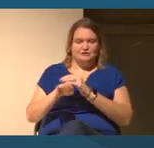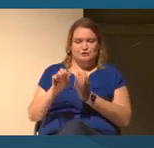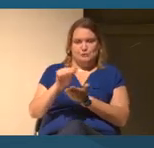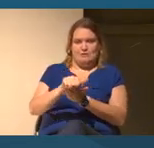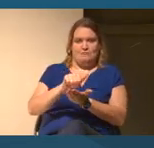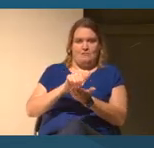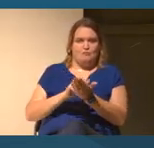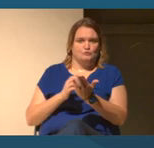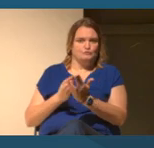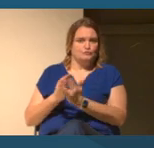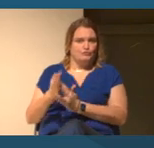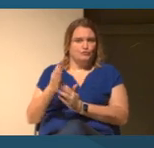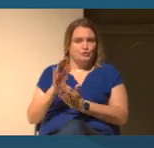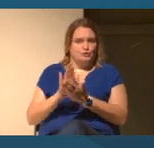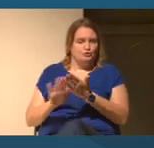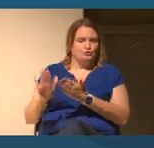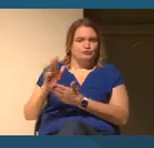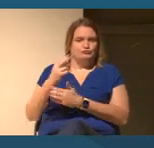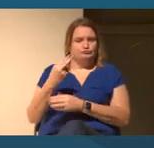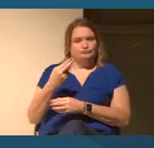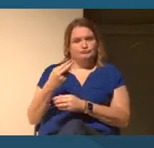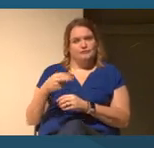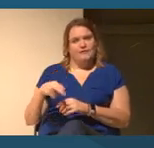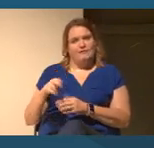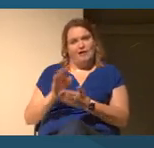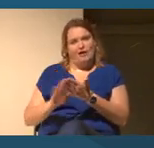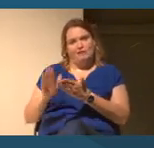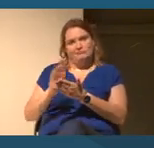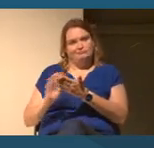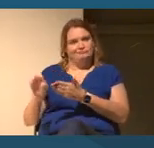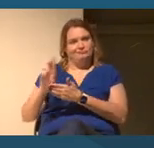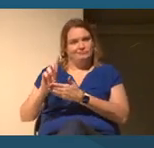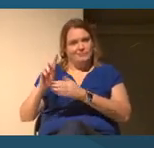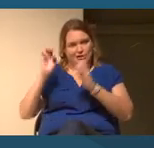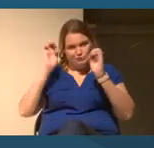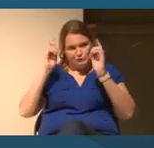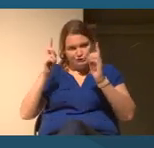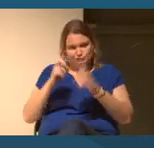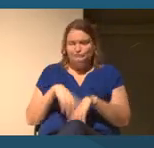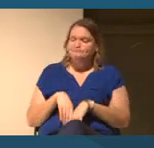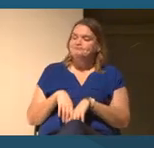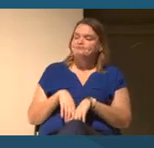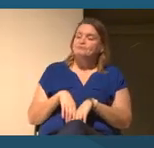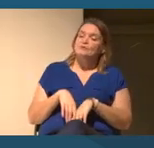So today, growing out of that shared commitment with the Smithsonian to education, diversity